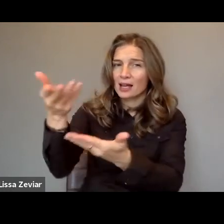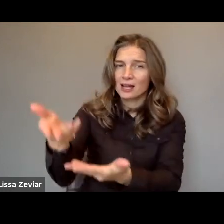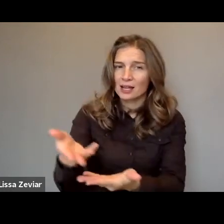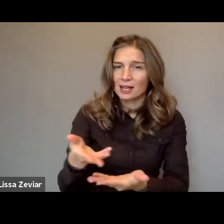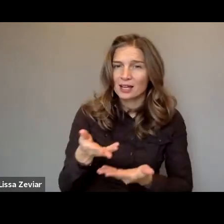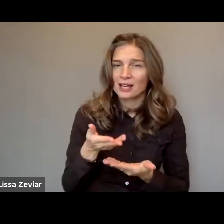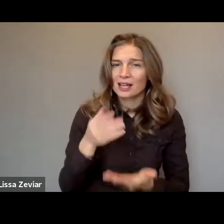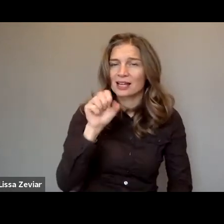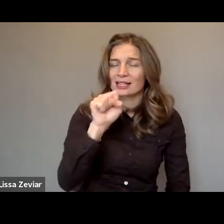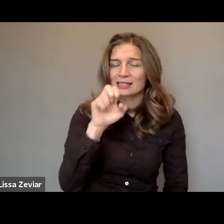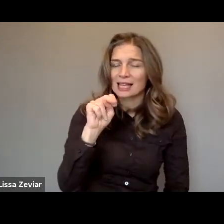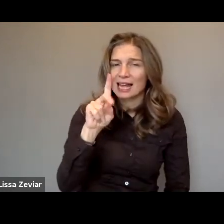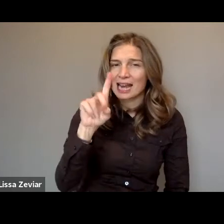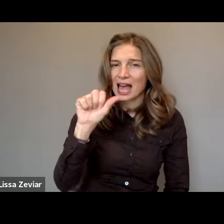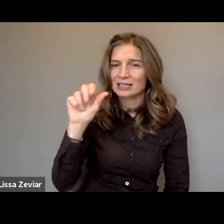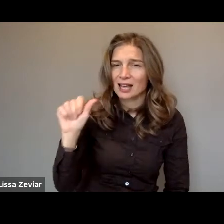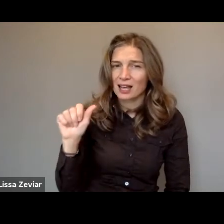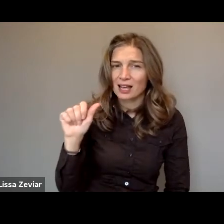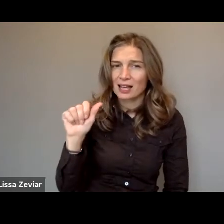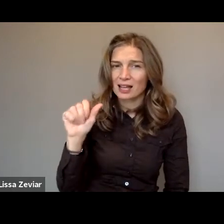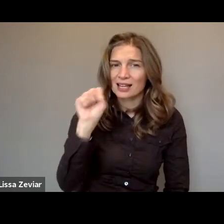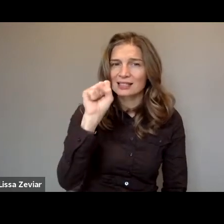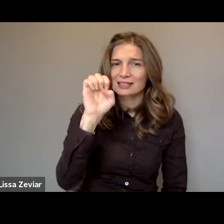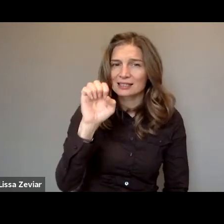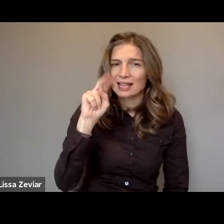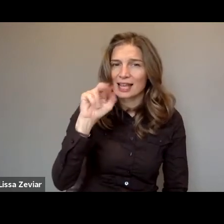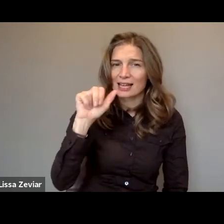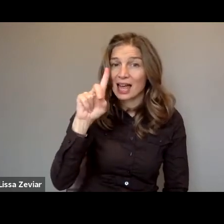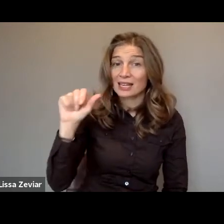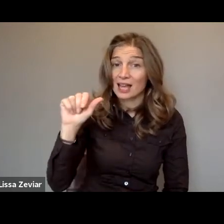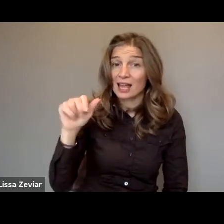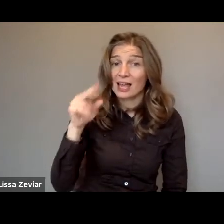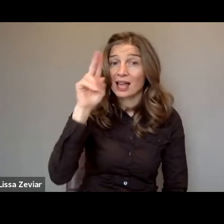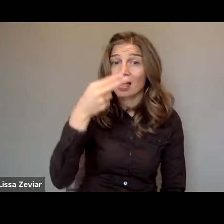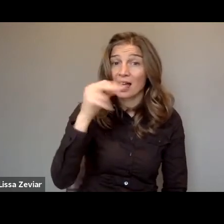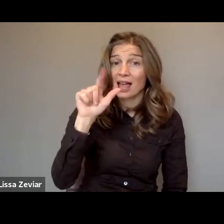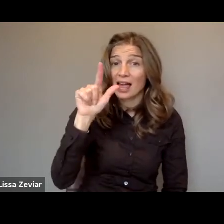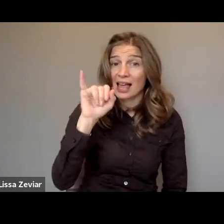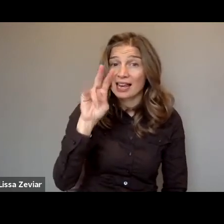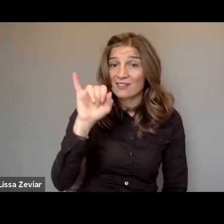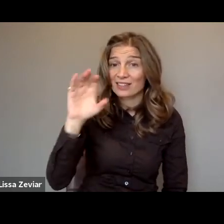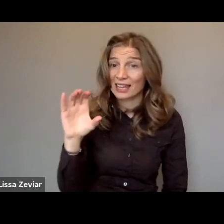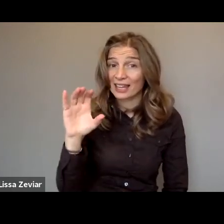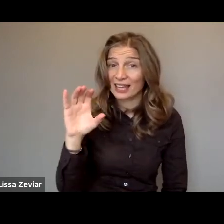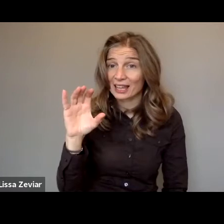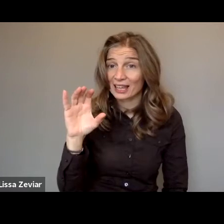I don't know, is she already connected? Raquel or Marine?